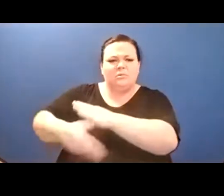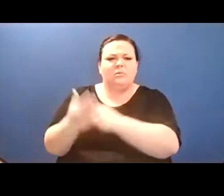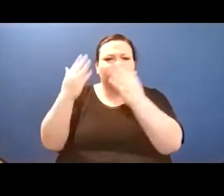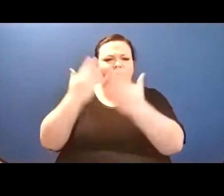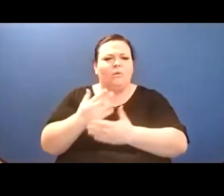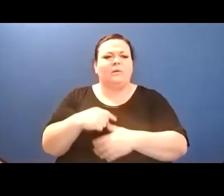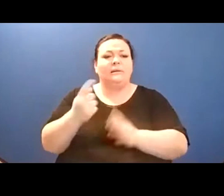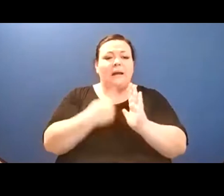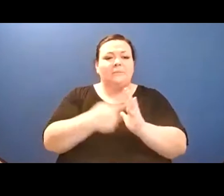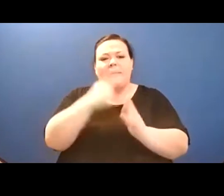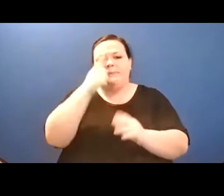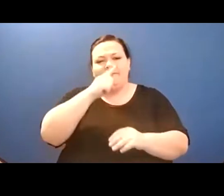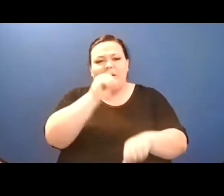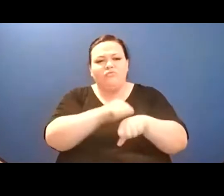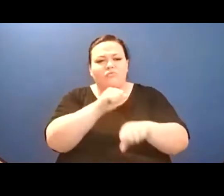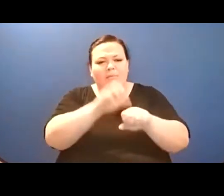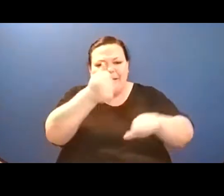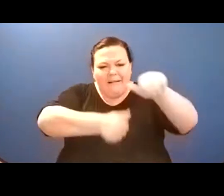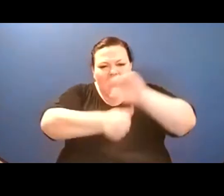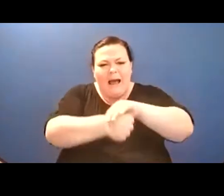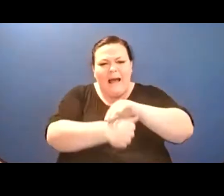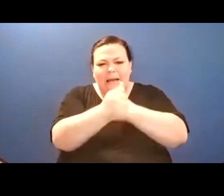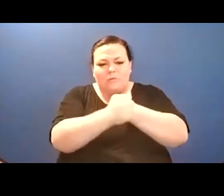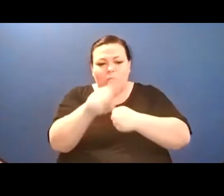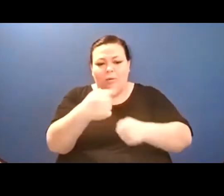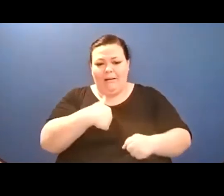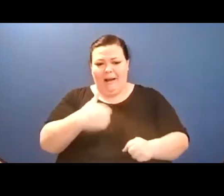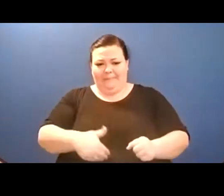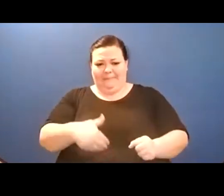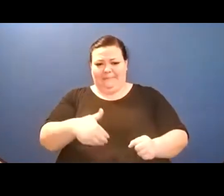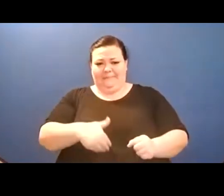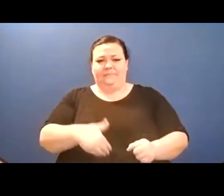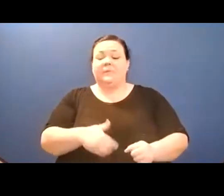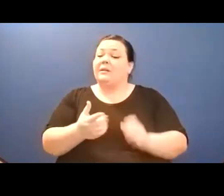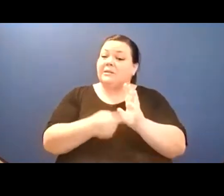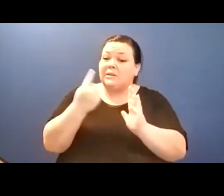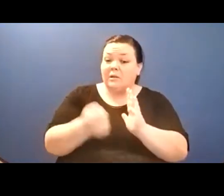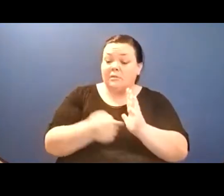of cold sheets on the other side of the bed/ when i wake up alone in the middle of the night. I know